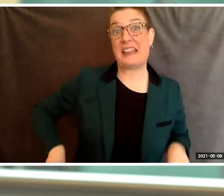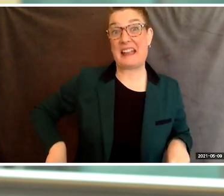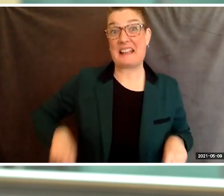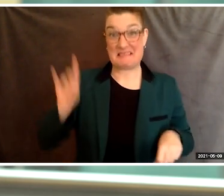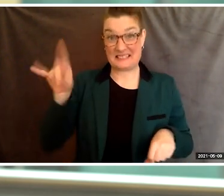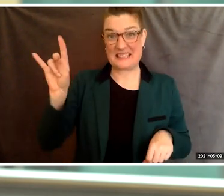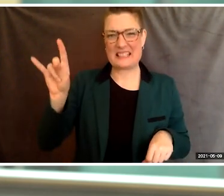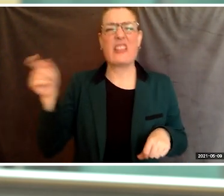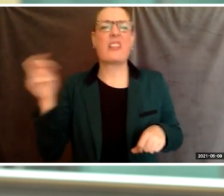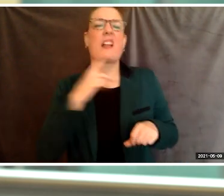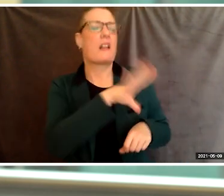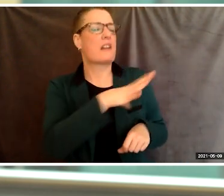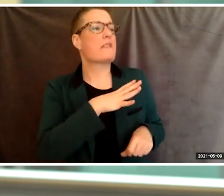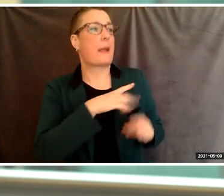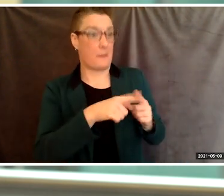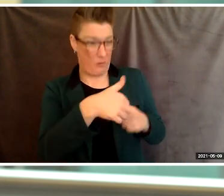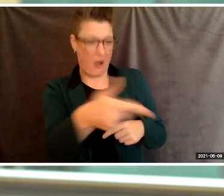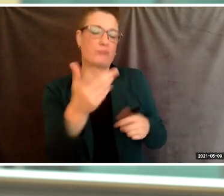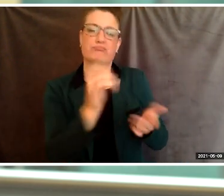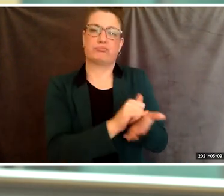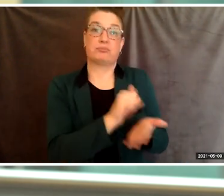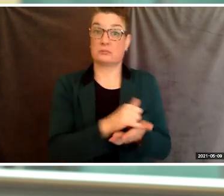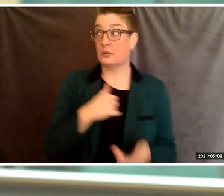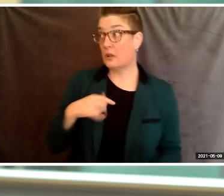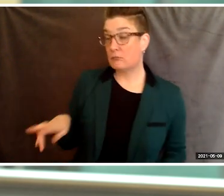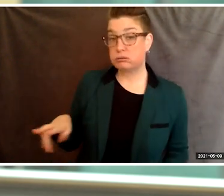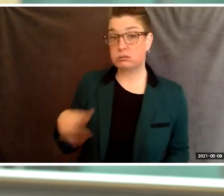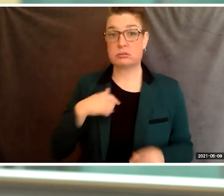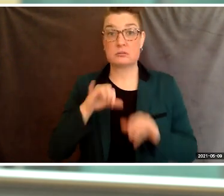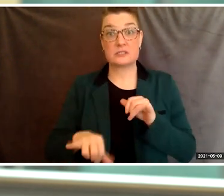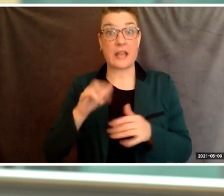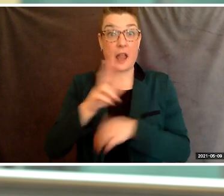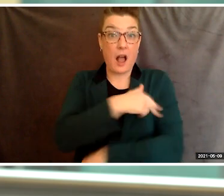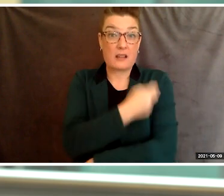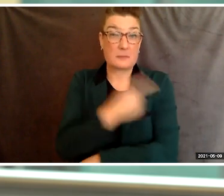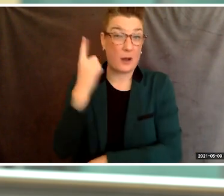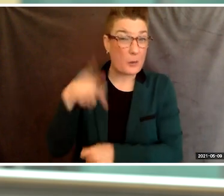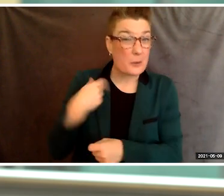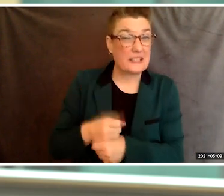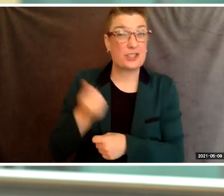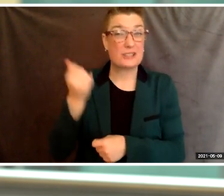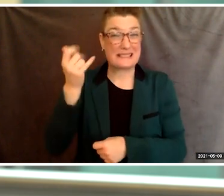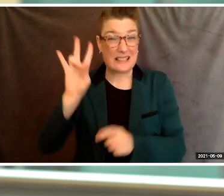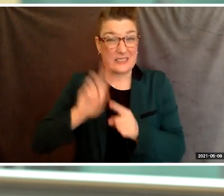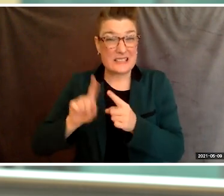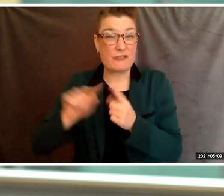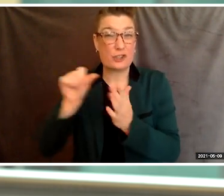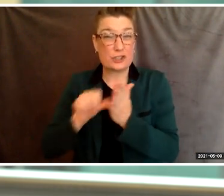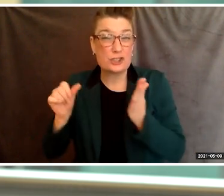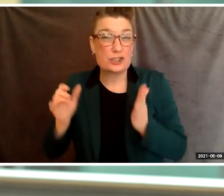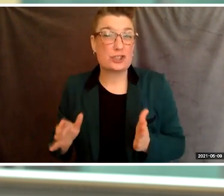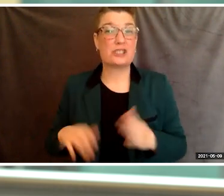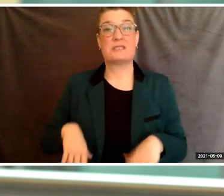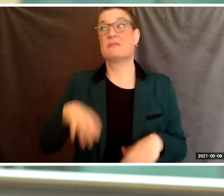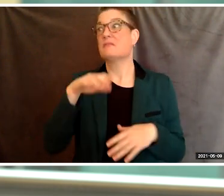I was in the hospital for a year, I had 17 surgeries, I was there and I went through three physical therapists that all eventually dropped me because they claimed there was nothing